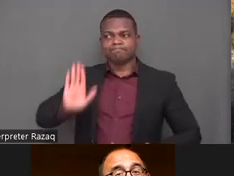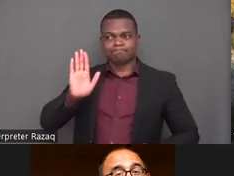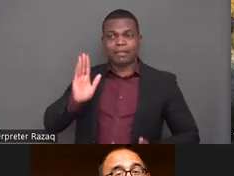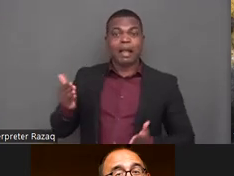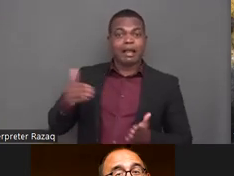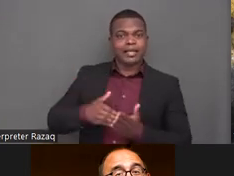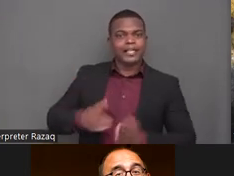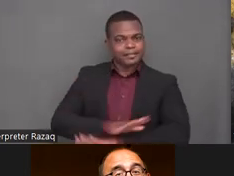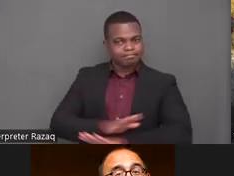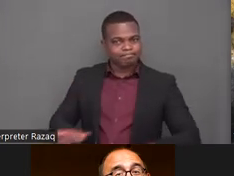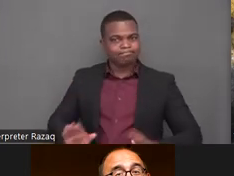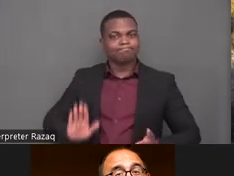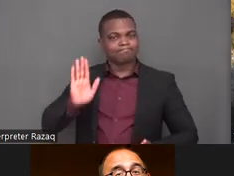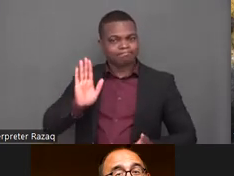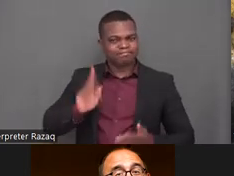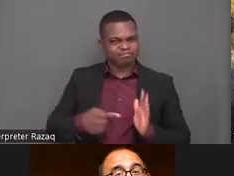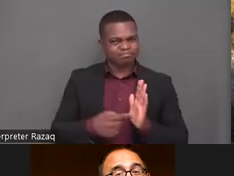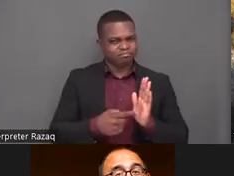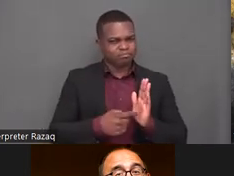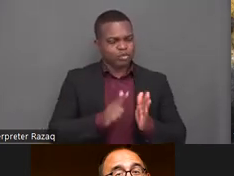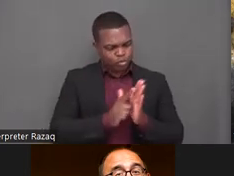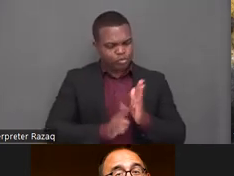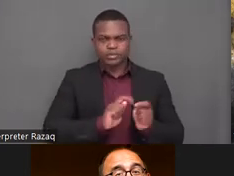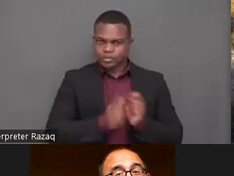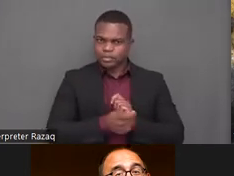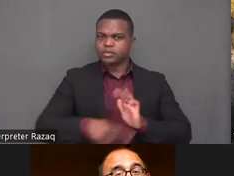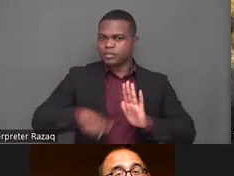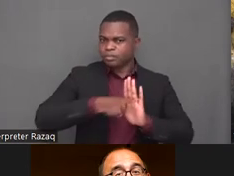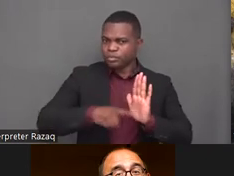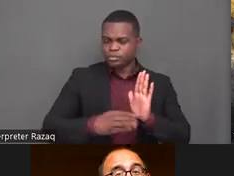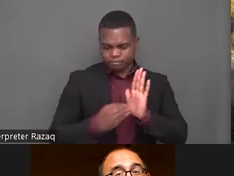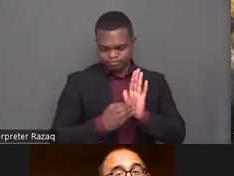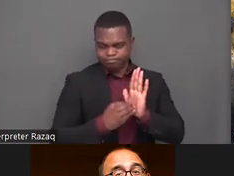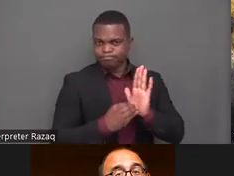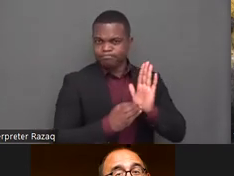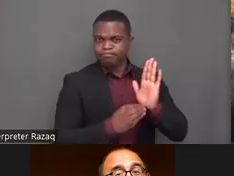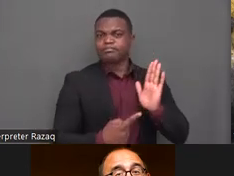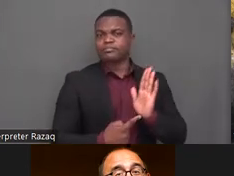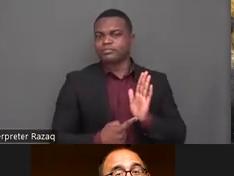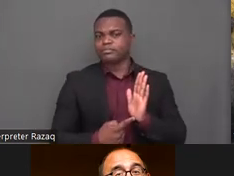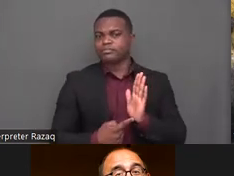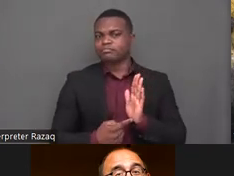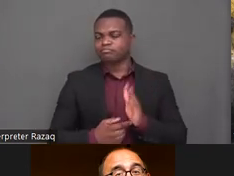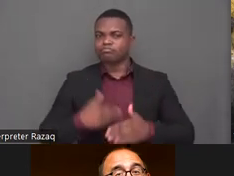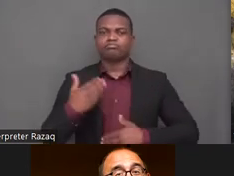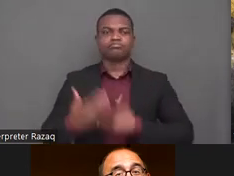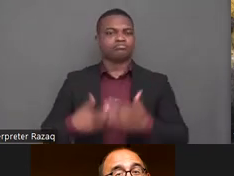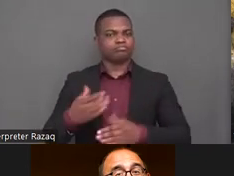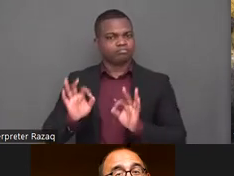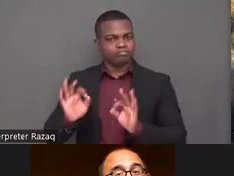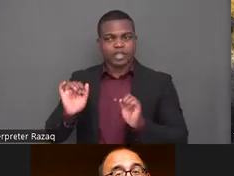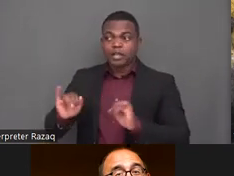carried out restitution means restoring anything taken away from the person that can be restored